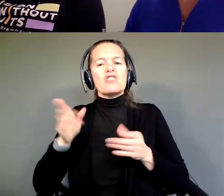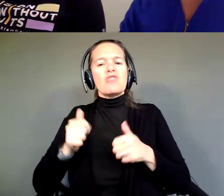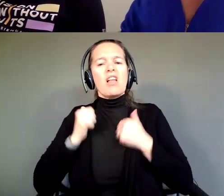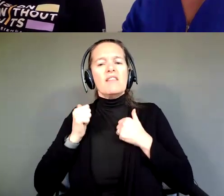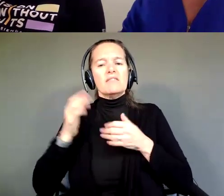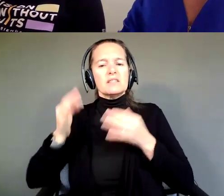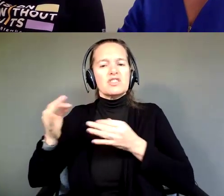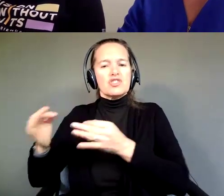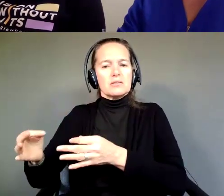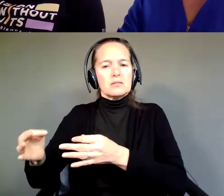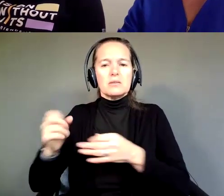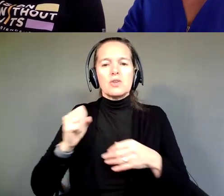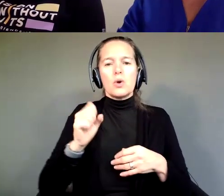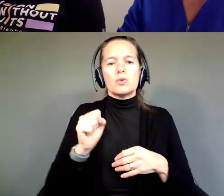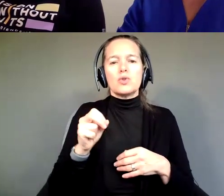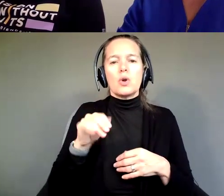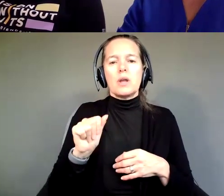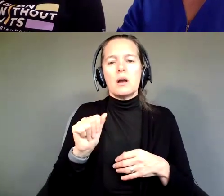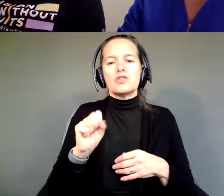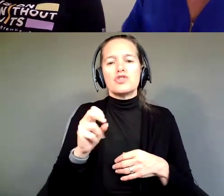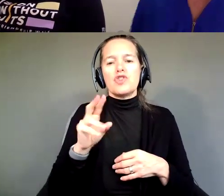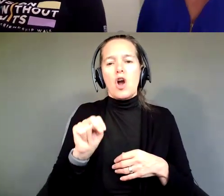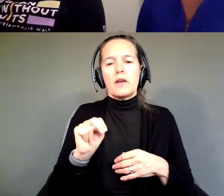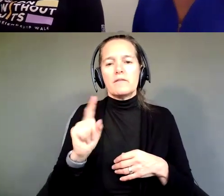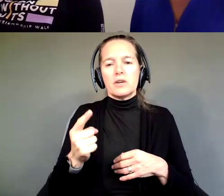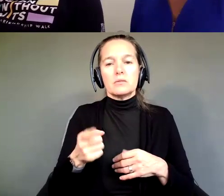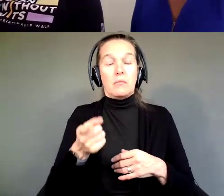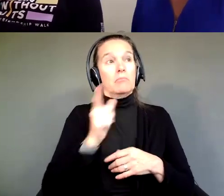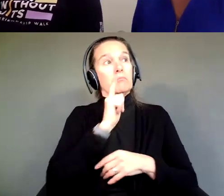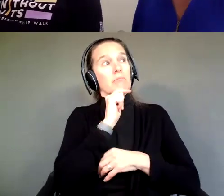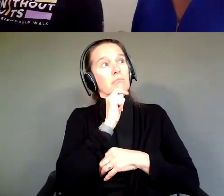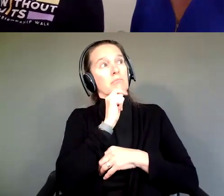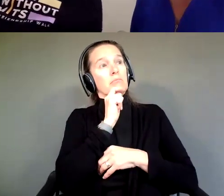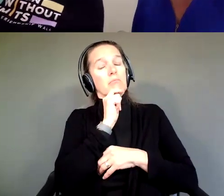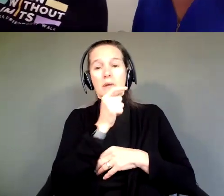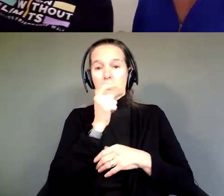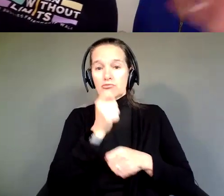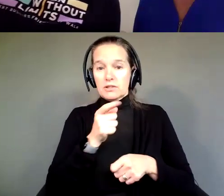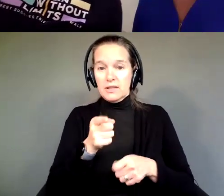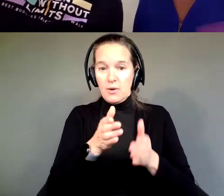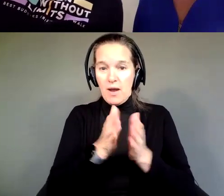Let's go with Sonia and Shawn. Hmm, well, that's very interesting that you ask that, because outside of the